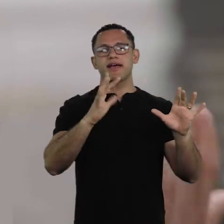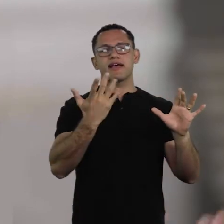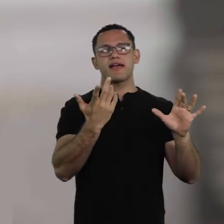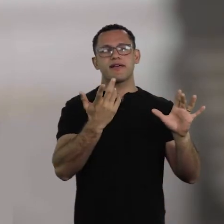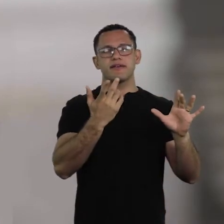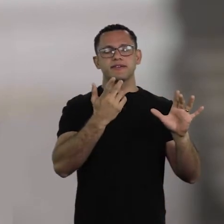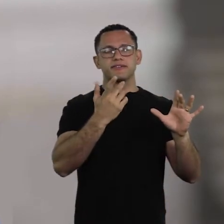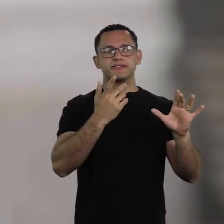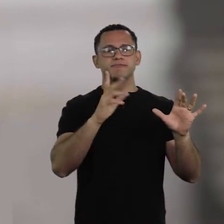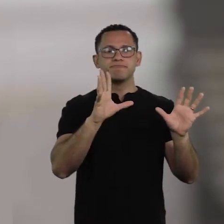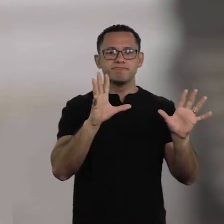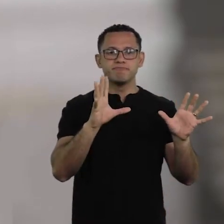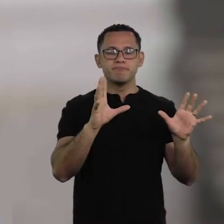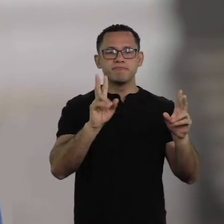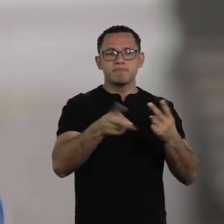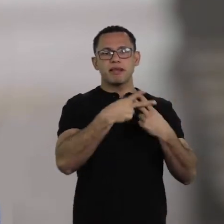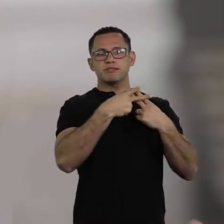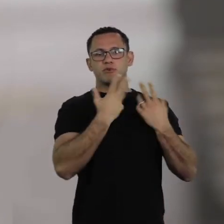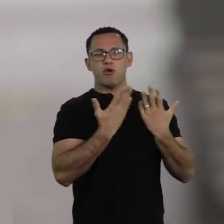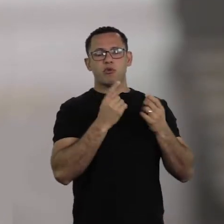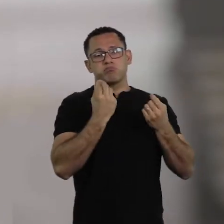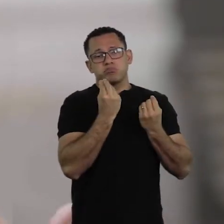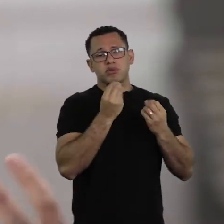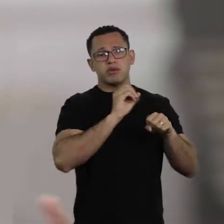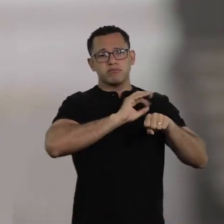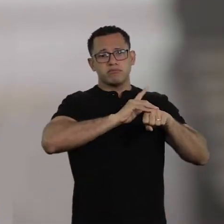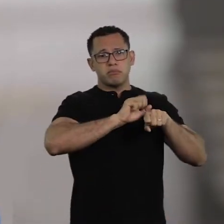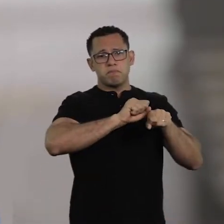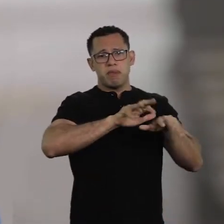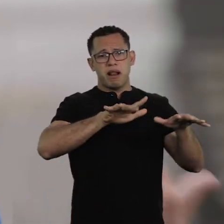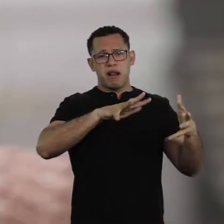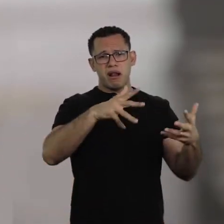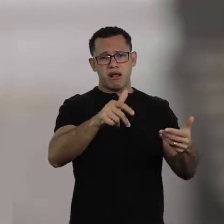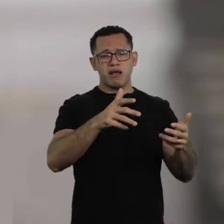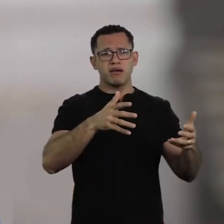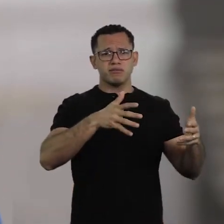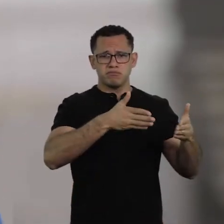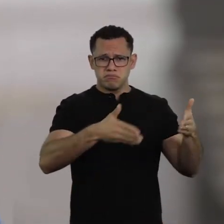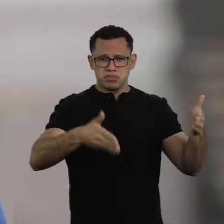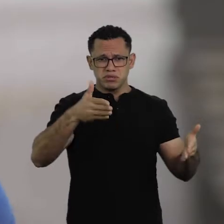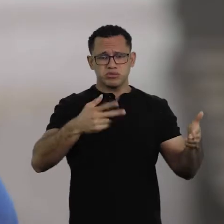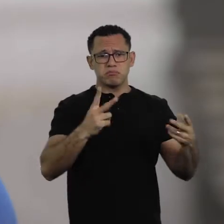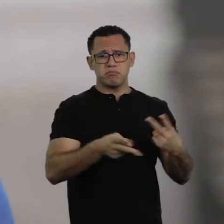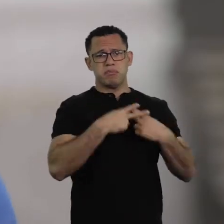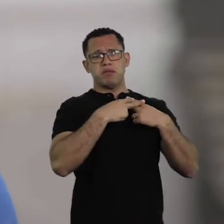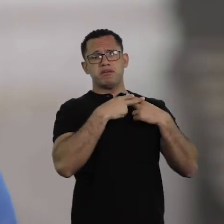because of the pandemic, I can't go to places, and that makes people think about